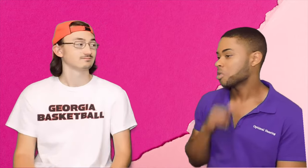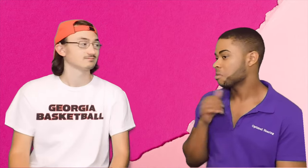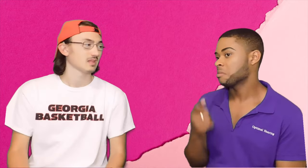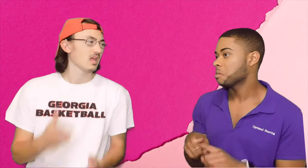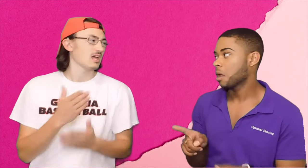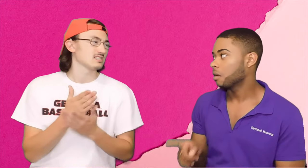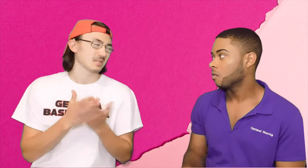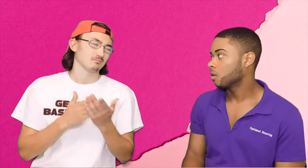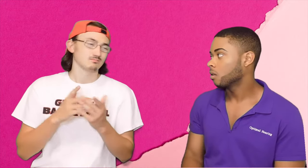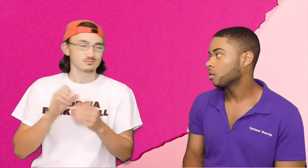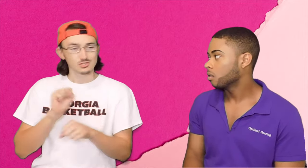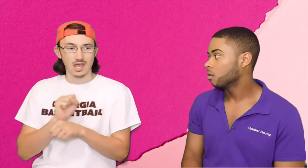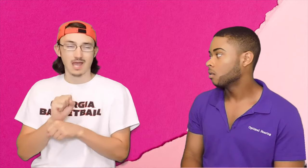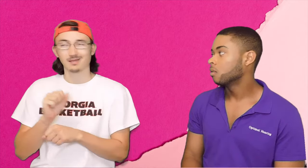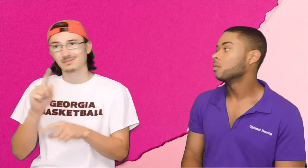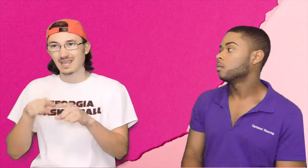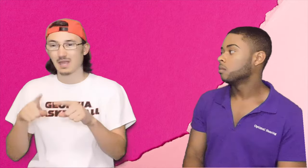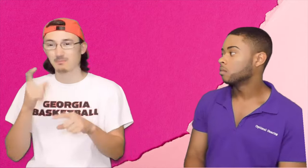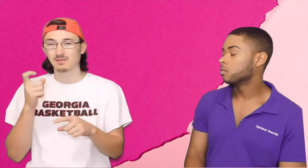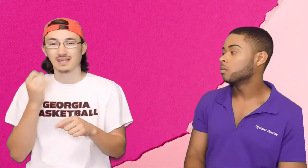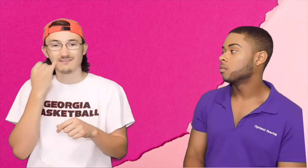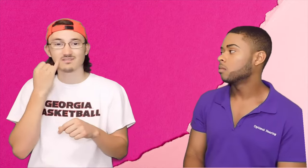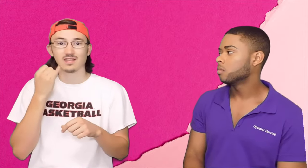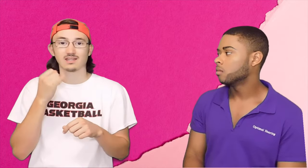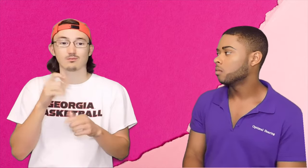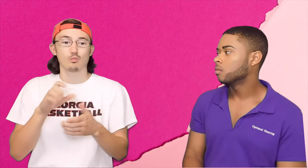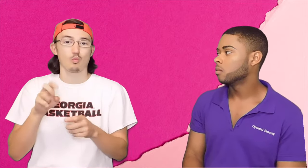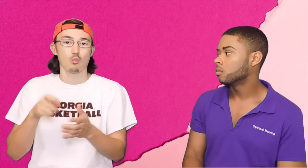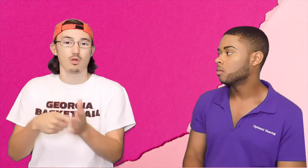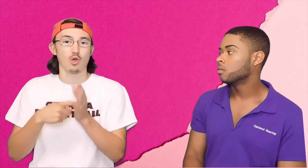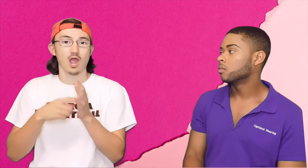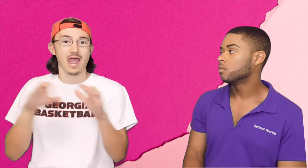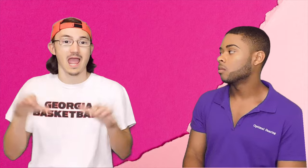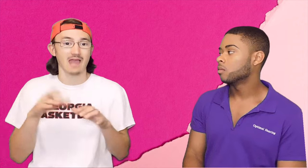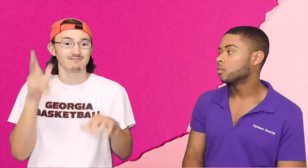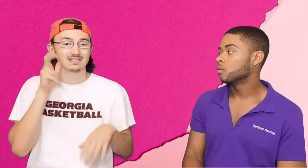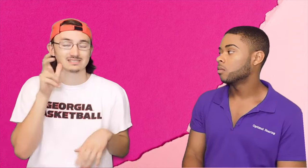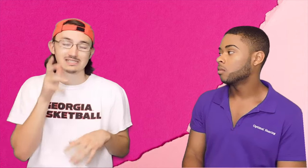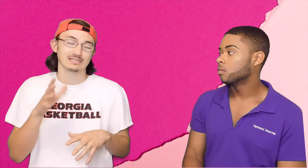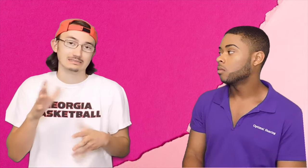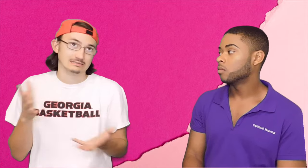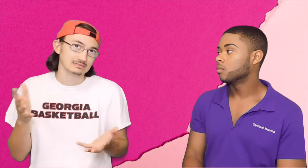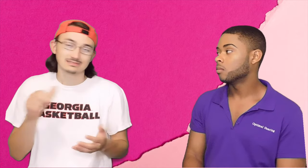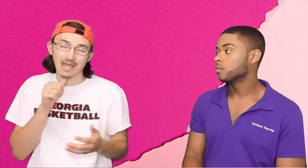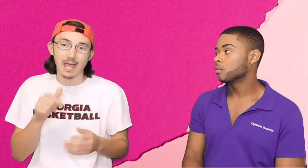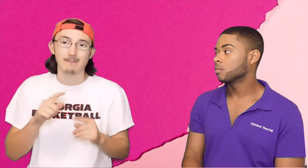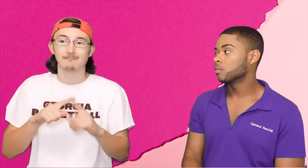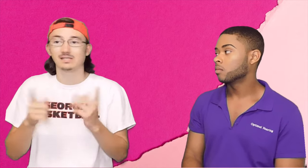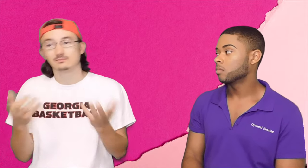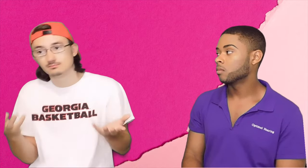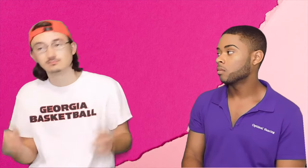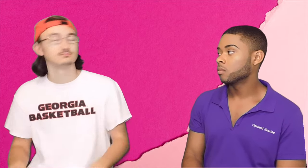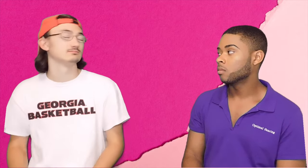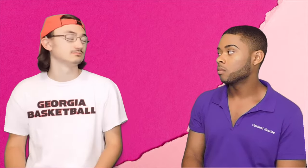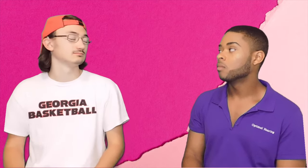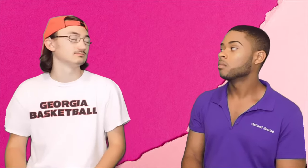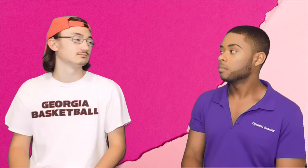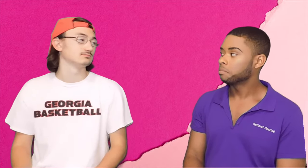Bryce: It's no difference Luke: Some jobs can't because they require active listening. If not that job, oh well